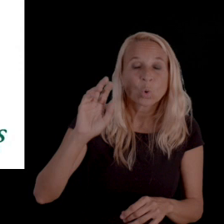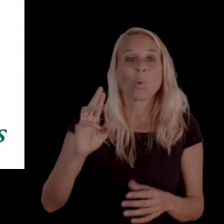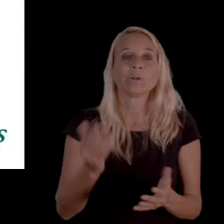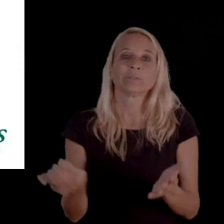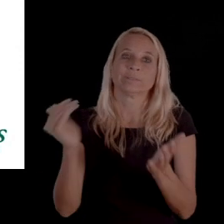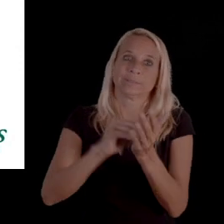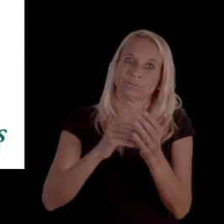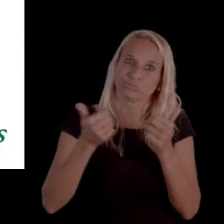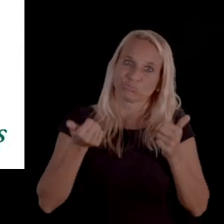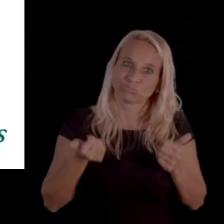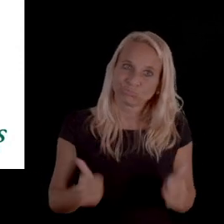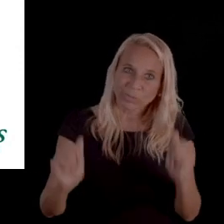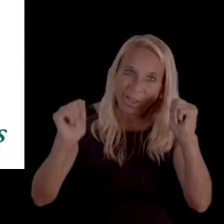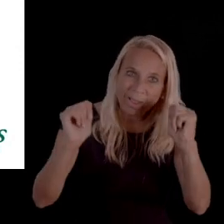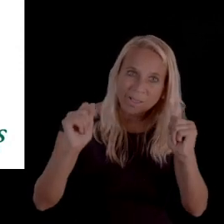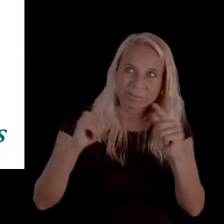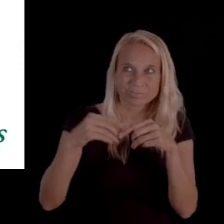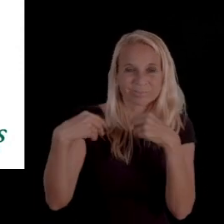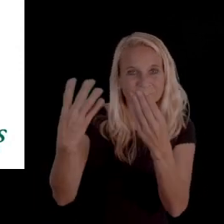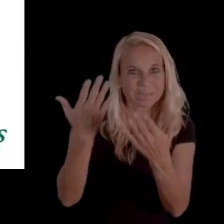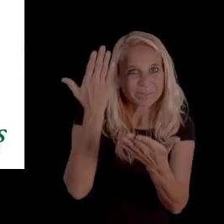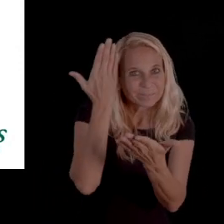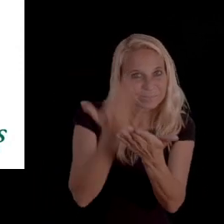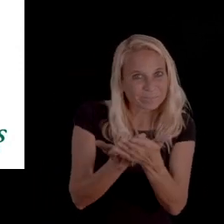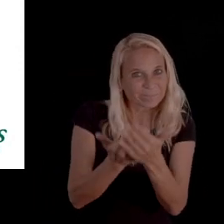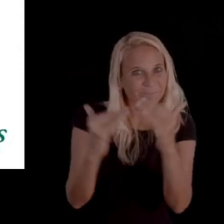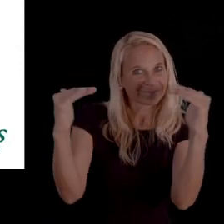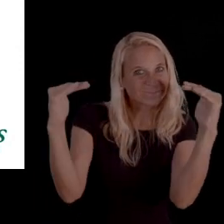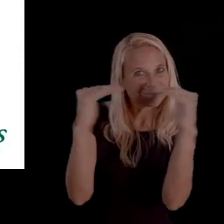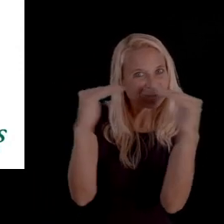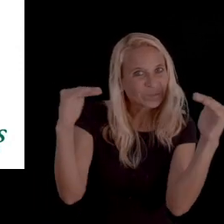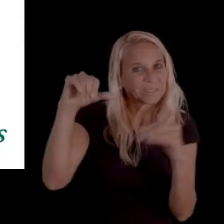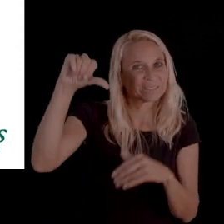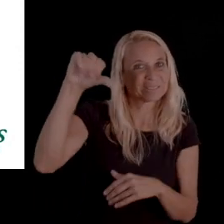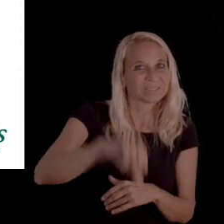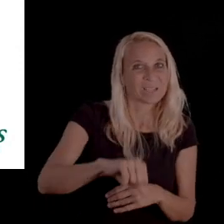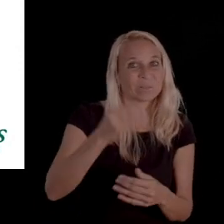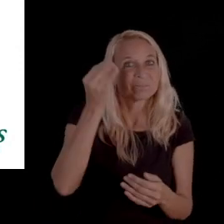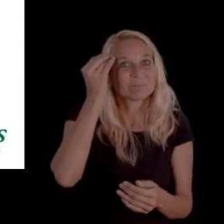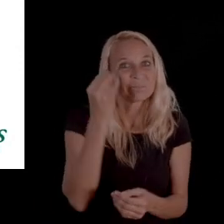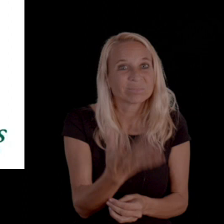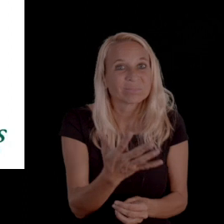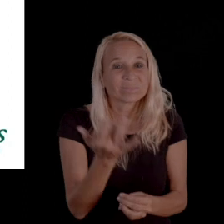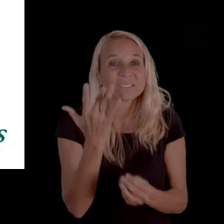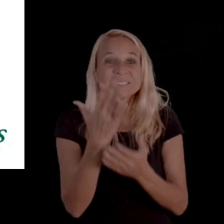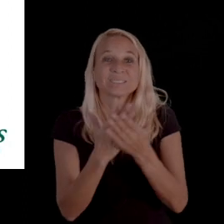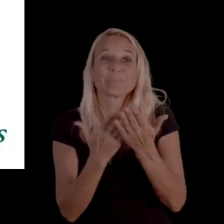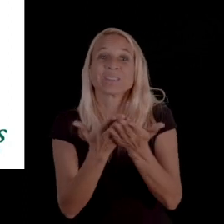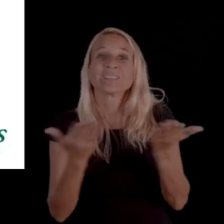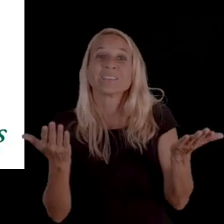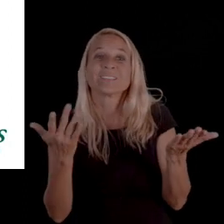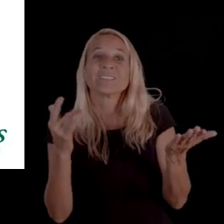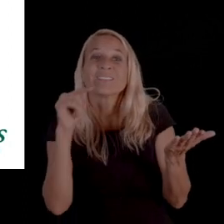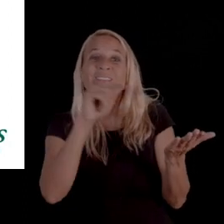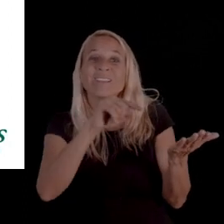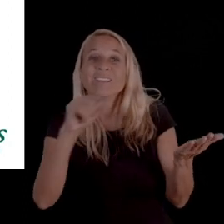or trying to attempt to provide adequate denial notices that some of the things that we want our clients